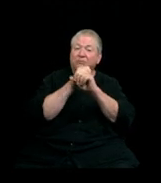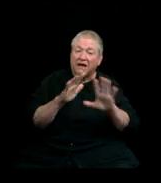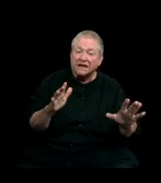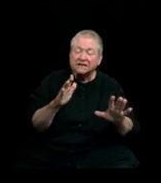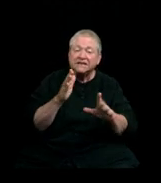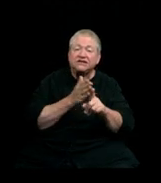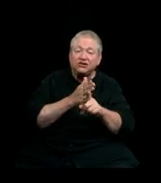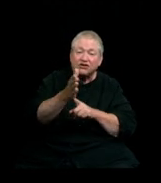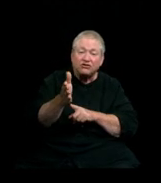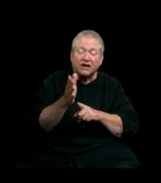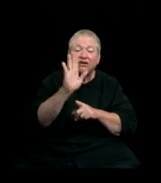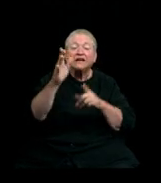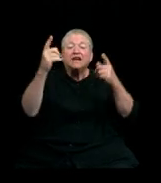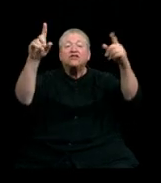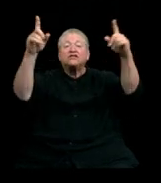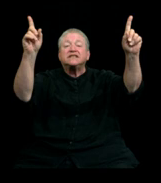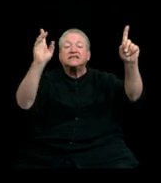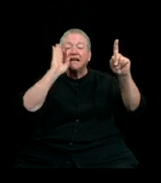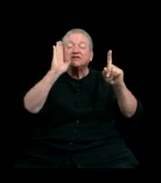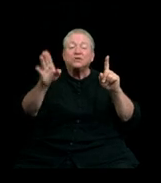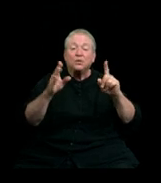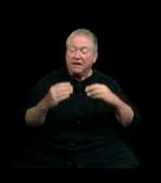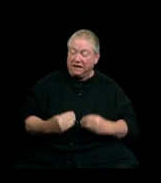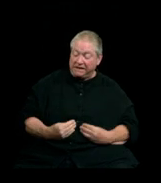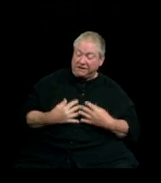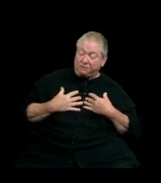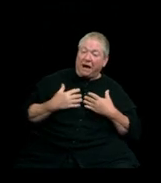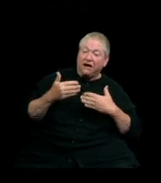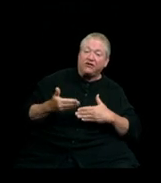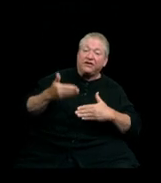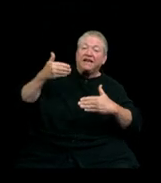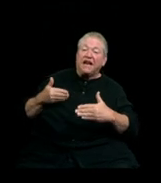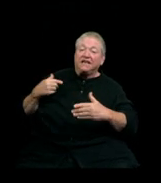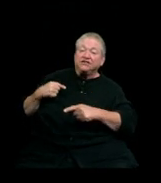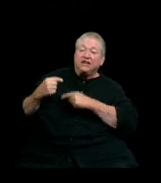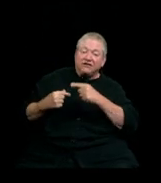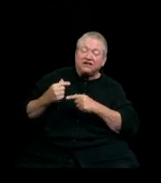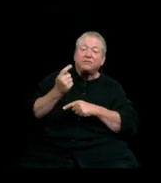and that your success will inspire the next generation to be a little better, a little smarter,